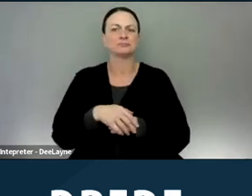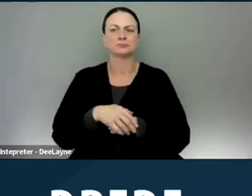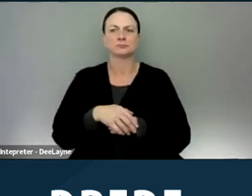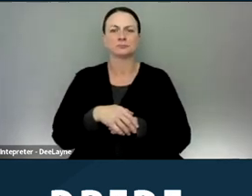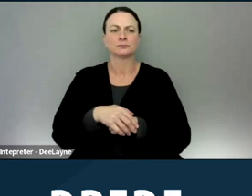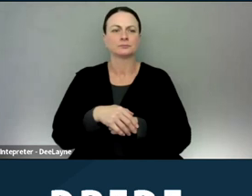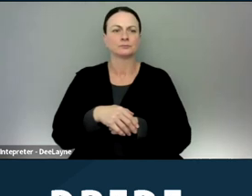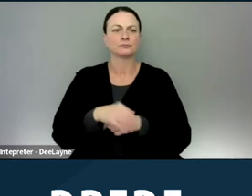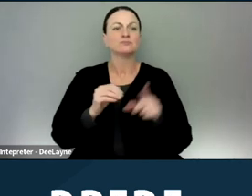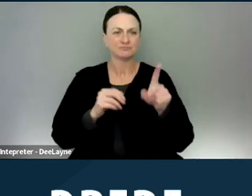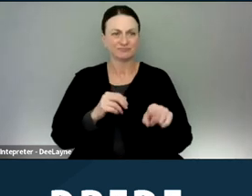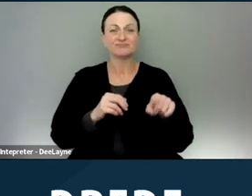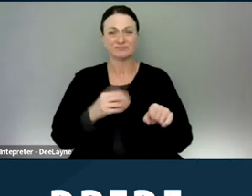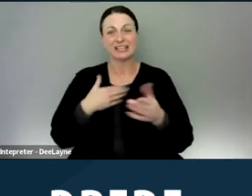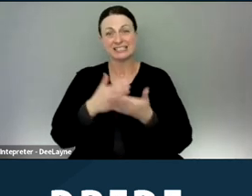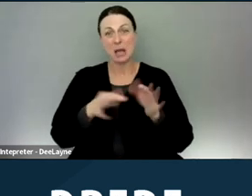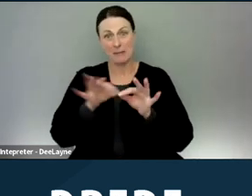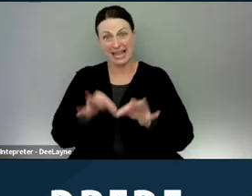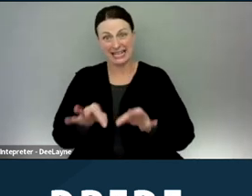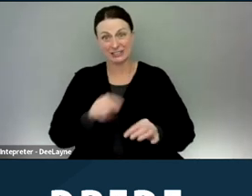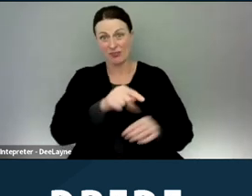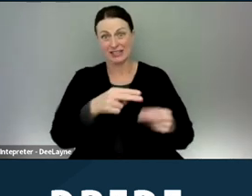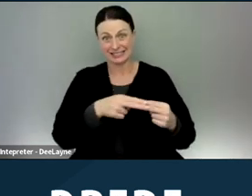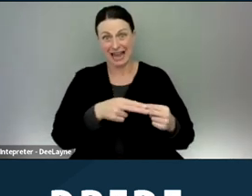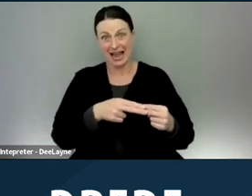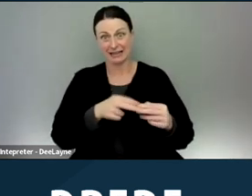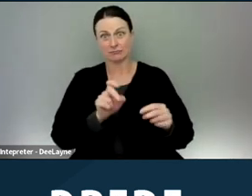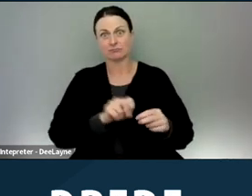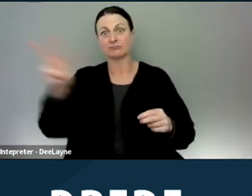but there are some links on this slide to articles